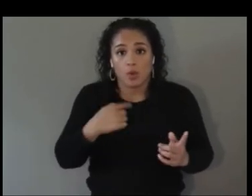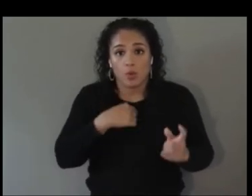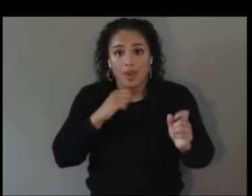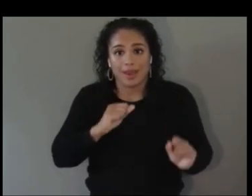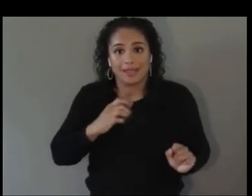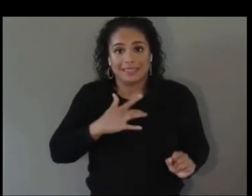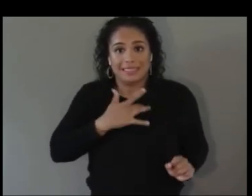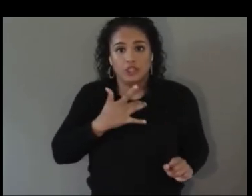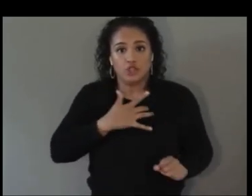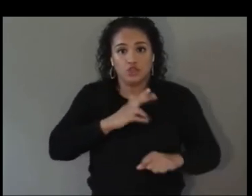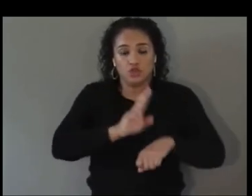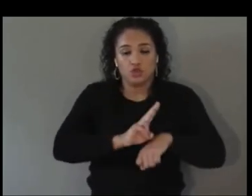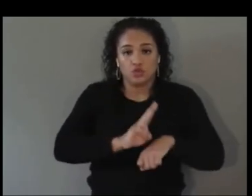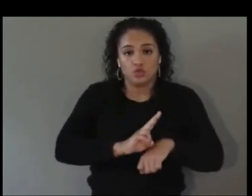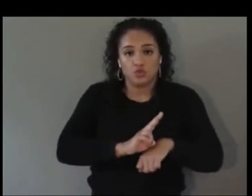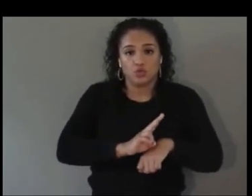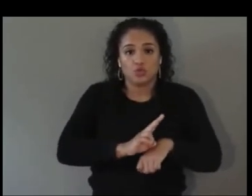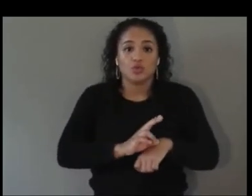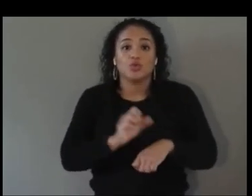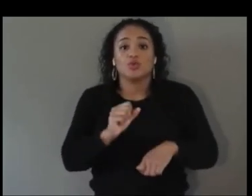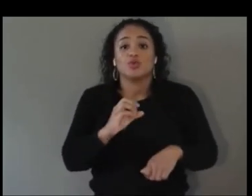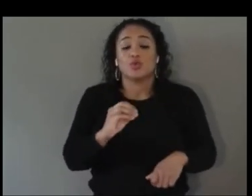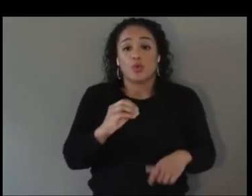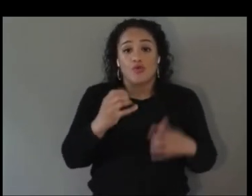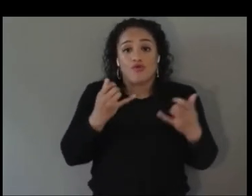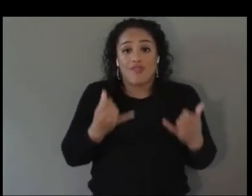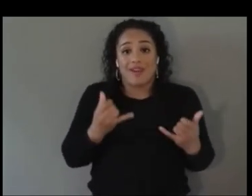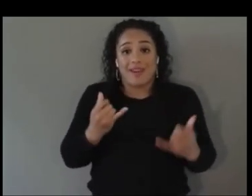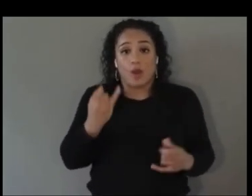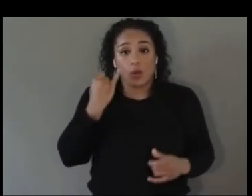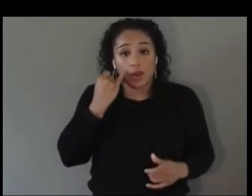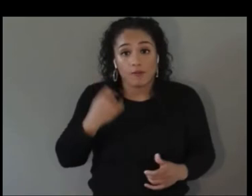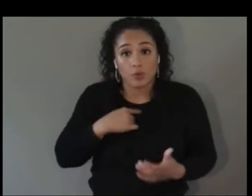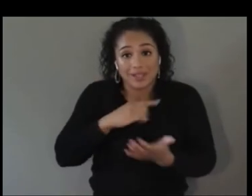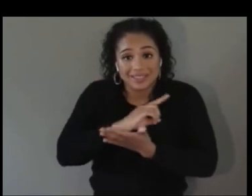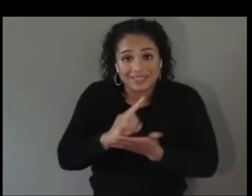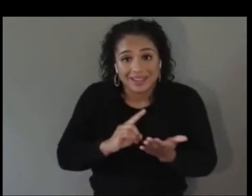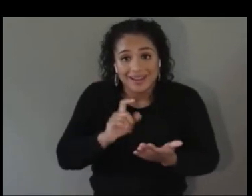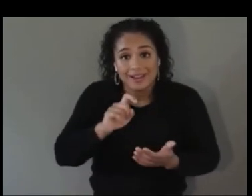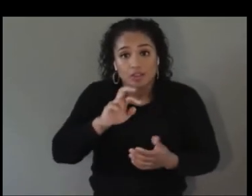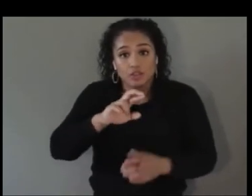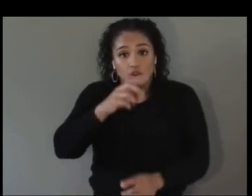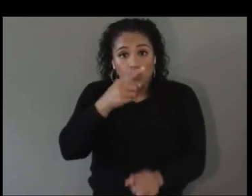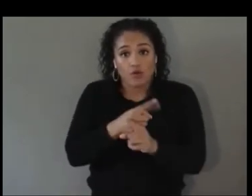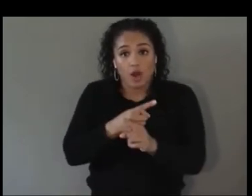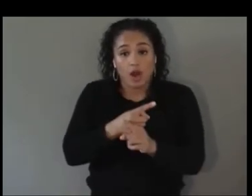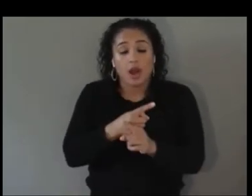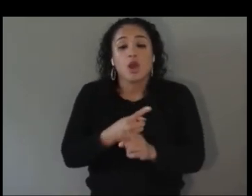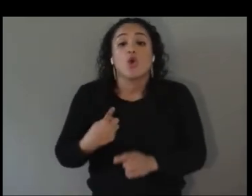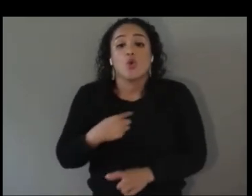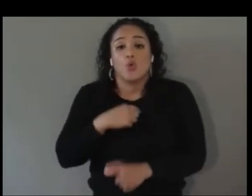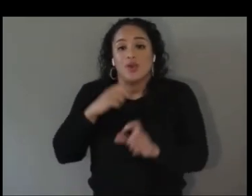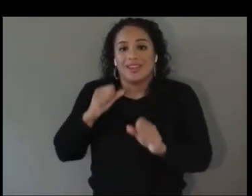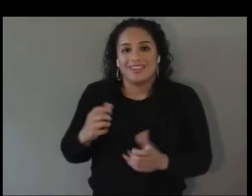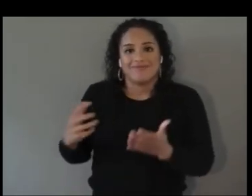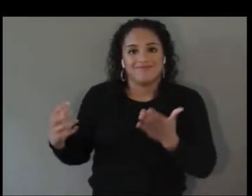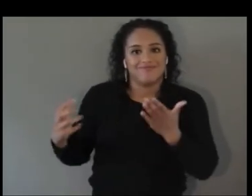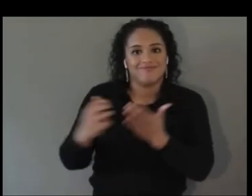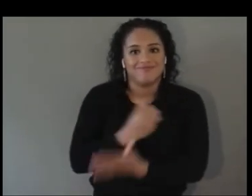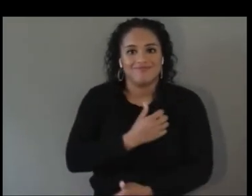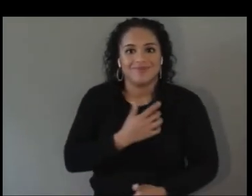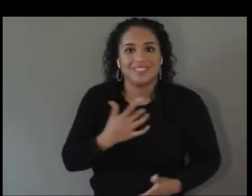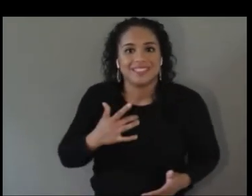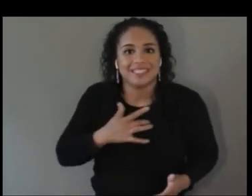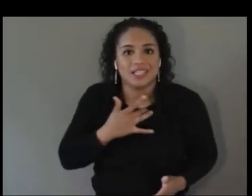where if we design XR right we can take advantage of sensors to where people with diverse access needs